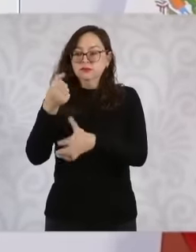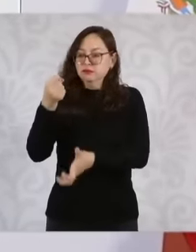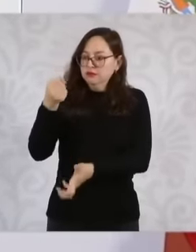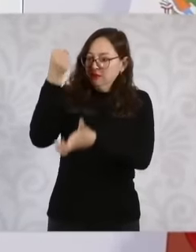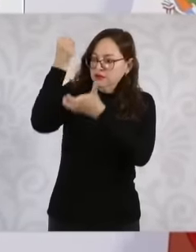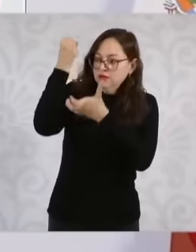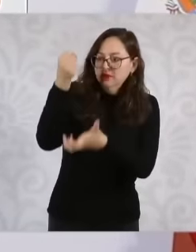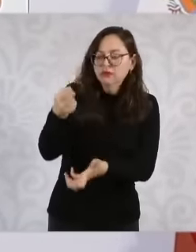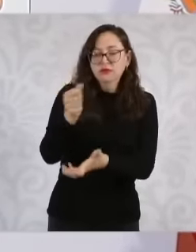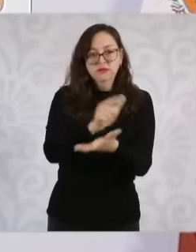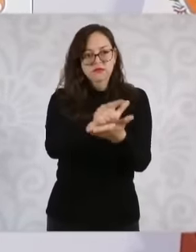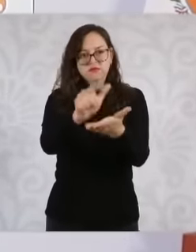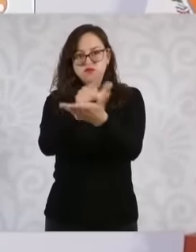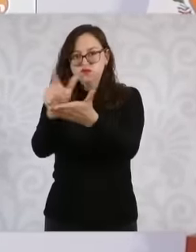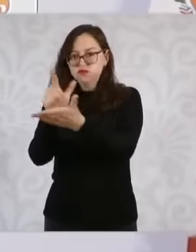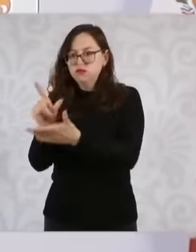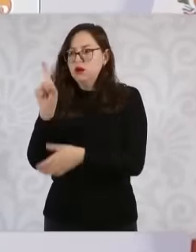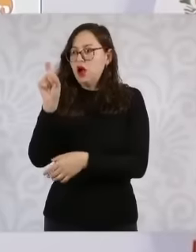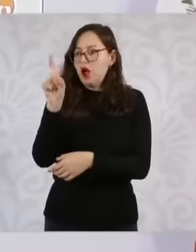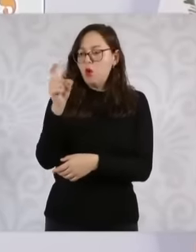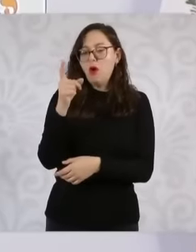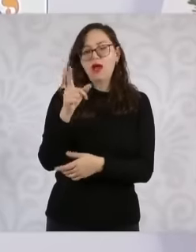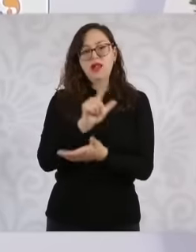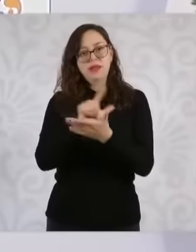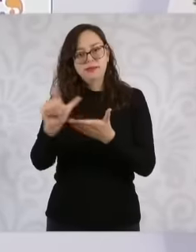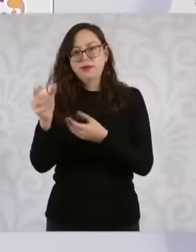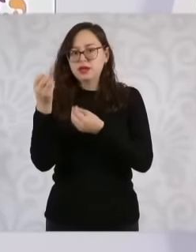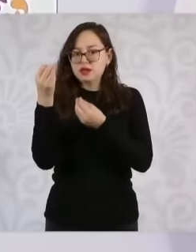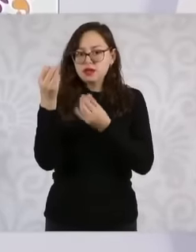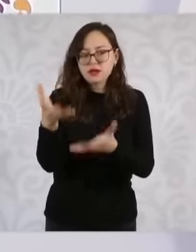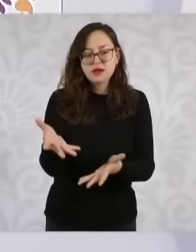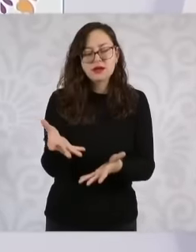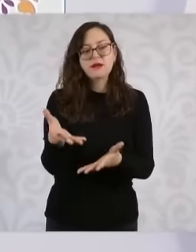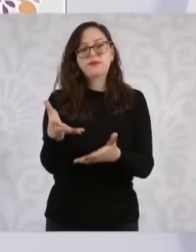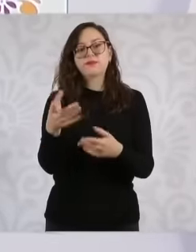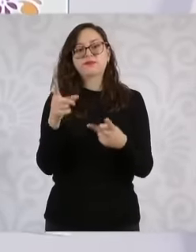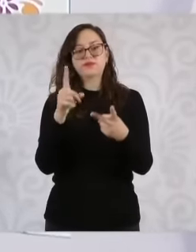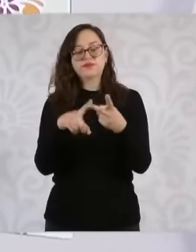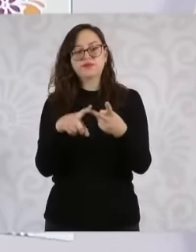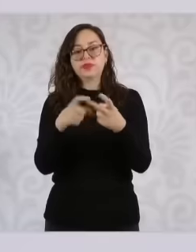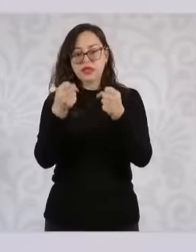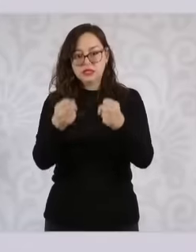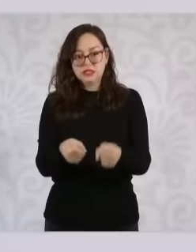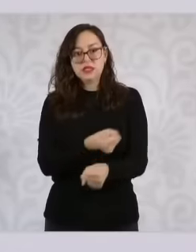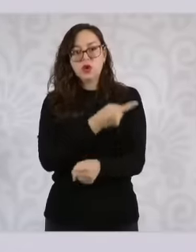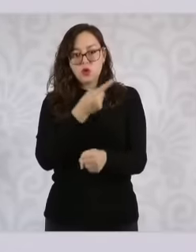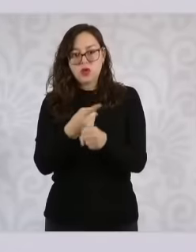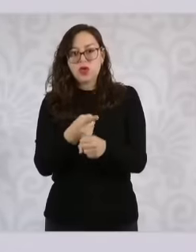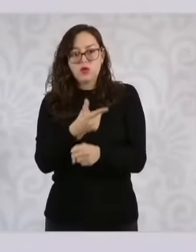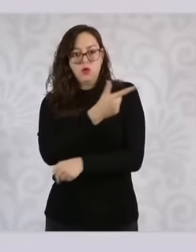in Acapulco The security issue that the national guard is already there and